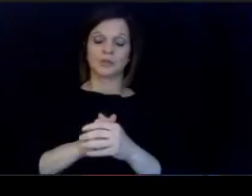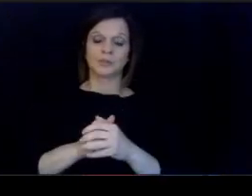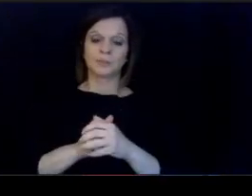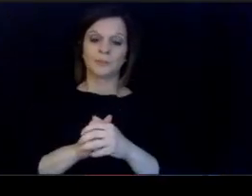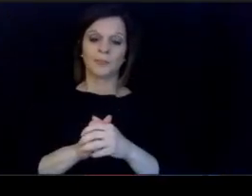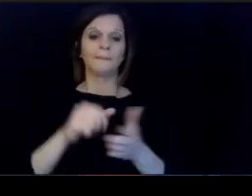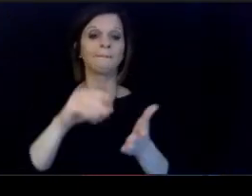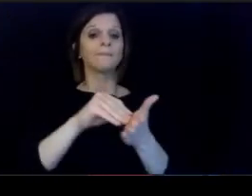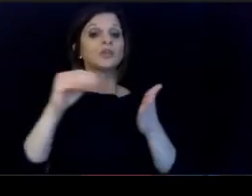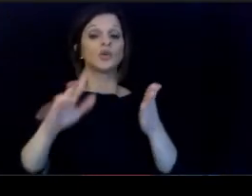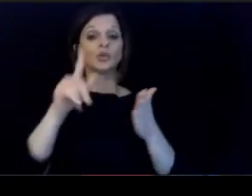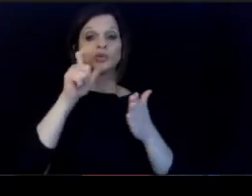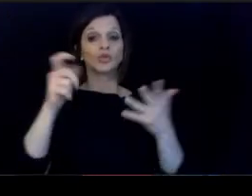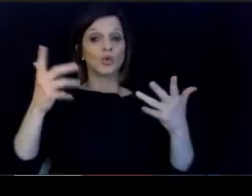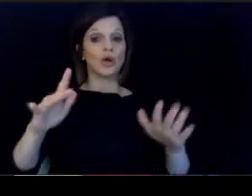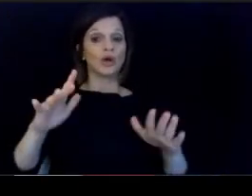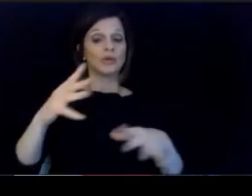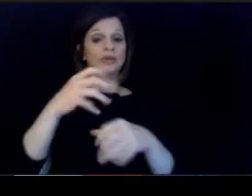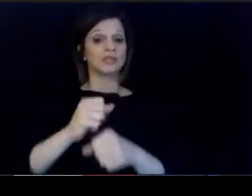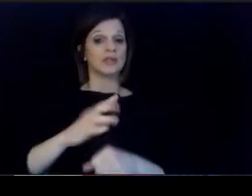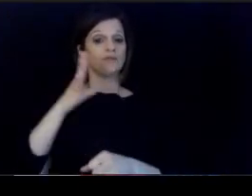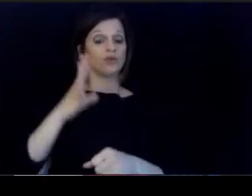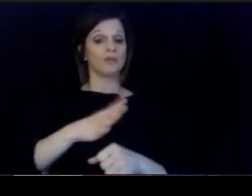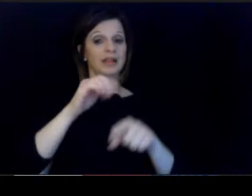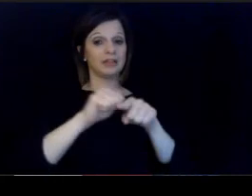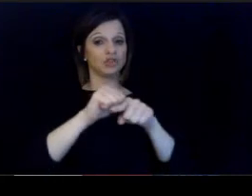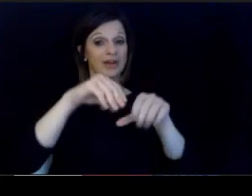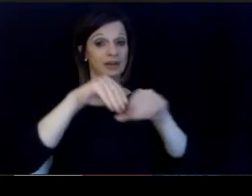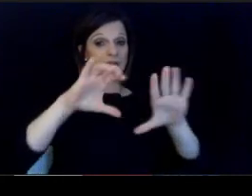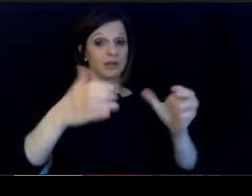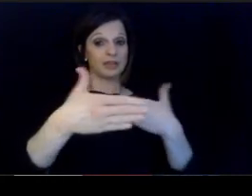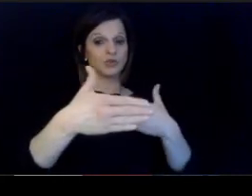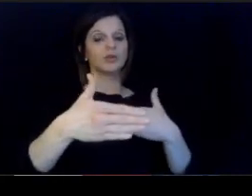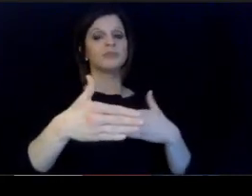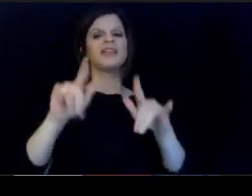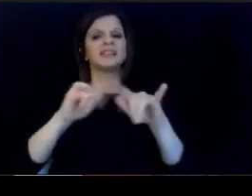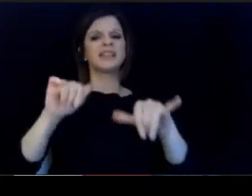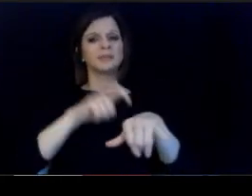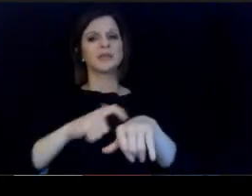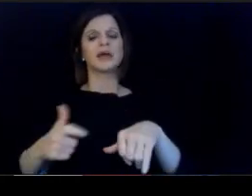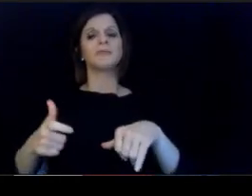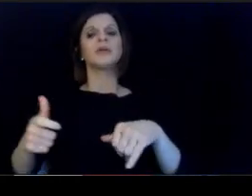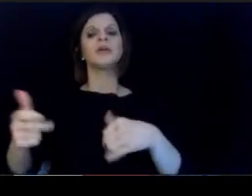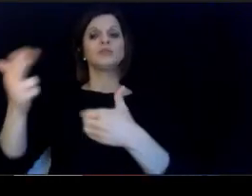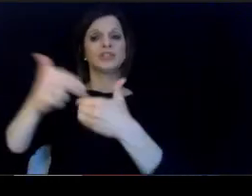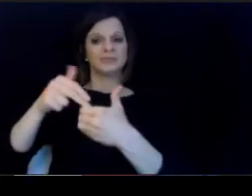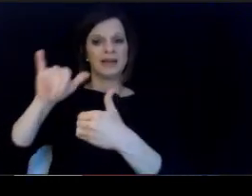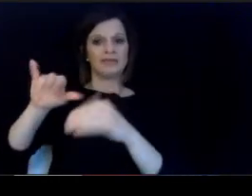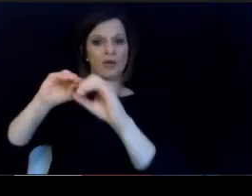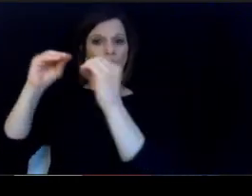Students who receive formalized training in the classroom. while participating in educators rising developed.